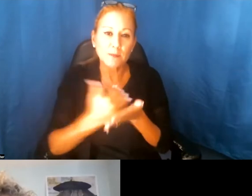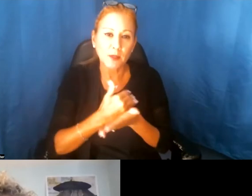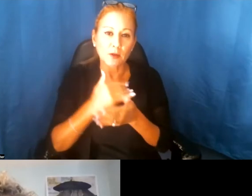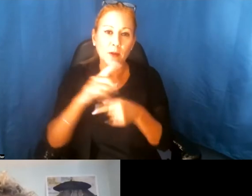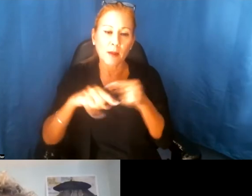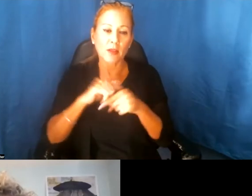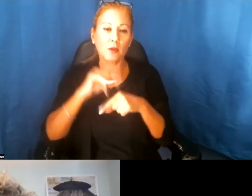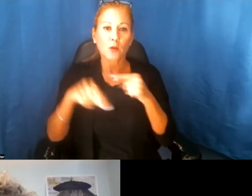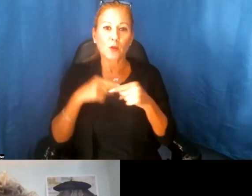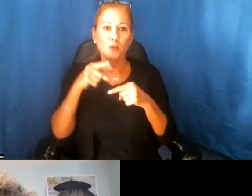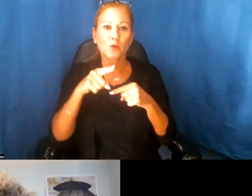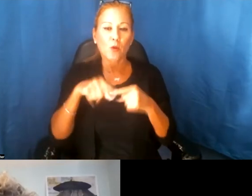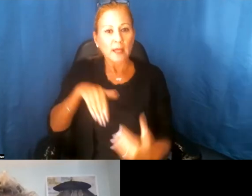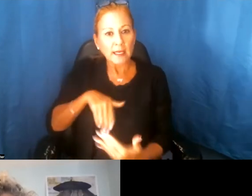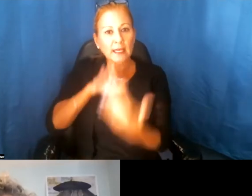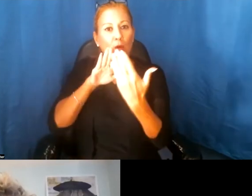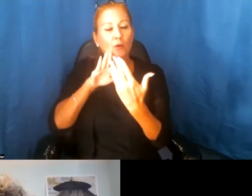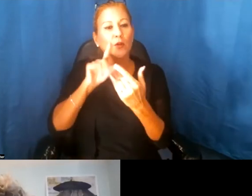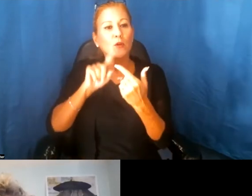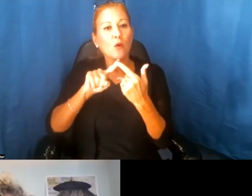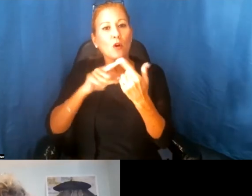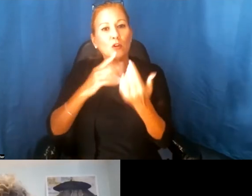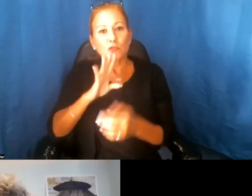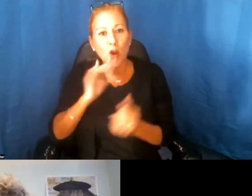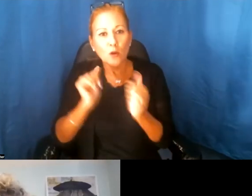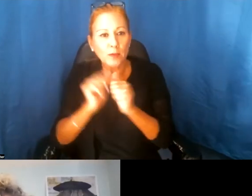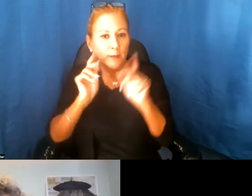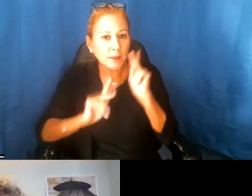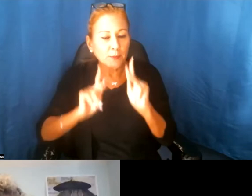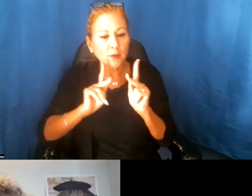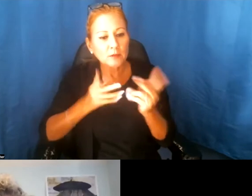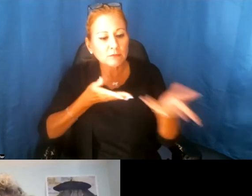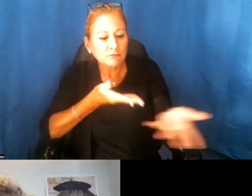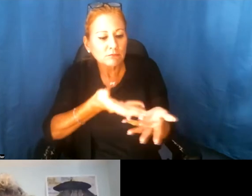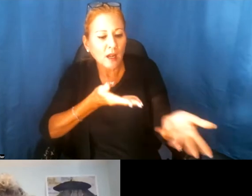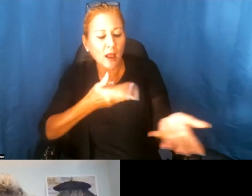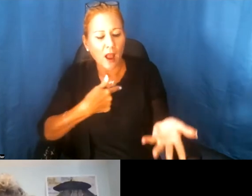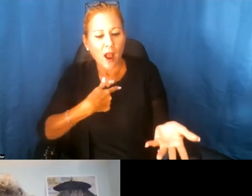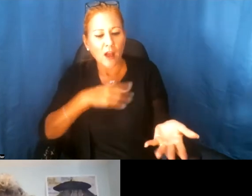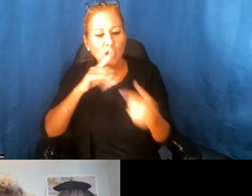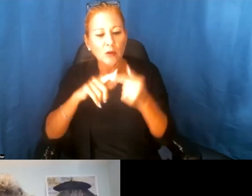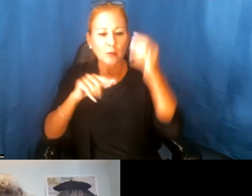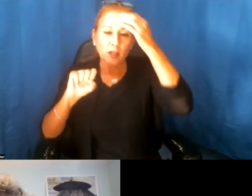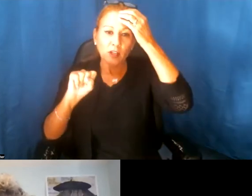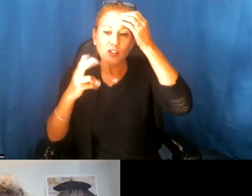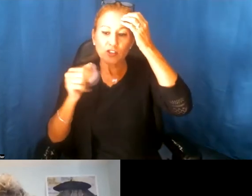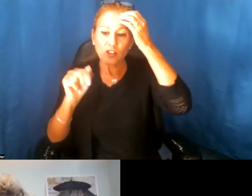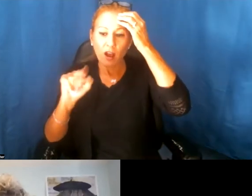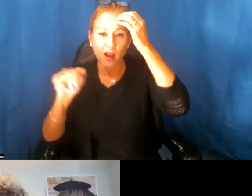are in- encountering or talking with people. You know, I talked about Shahana Hanif and we,